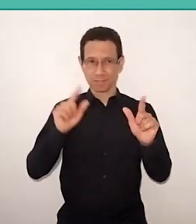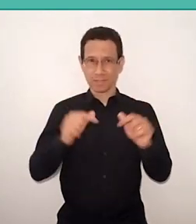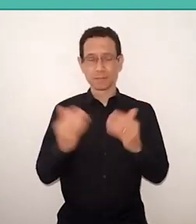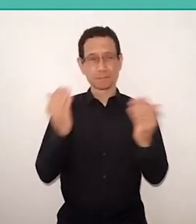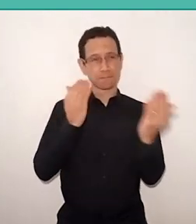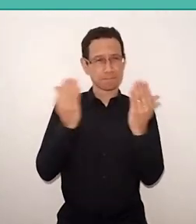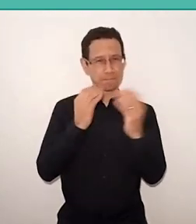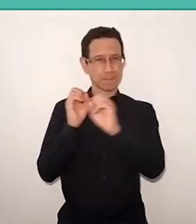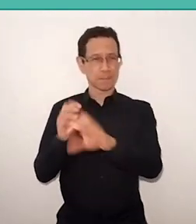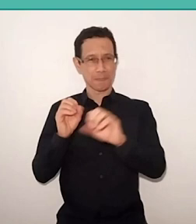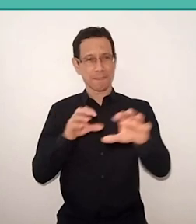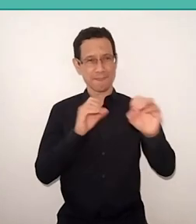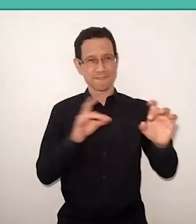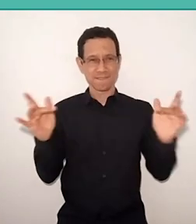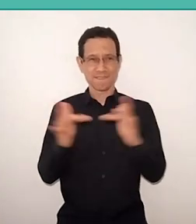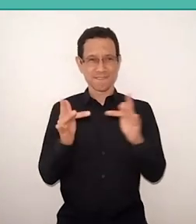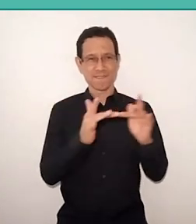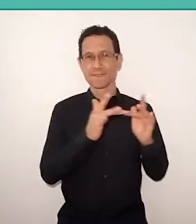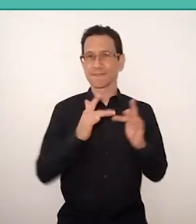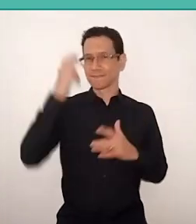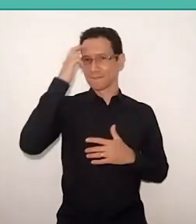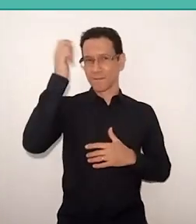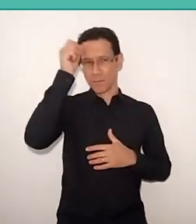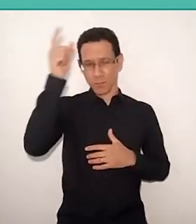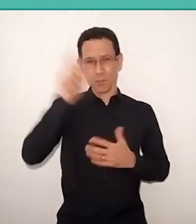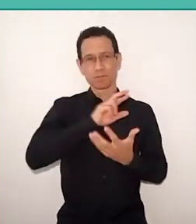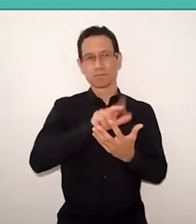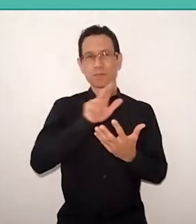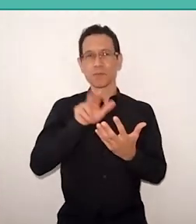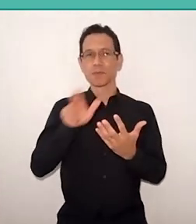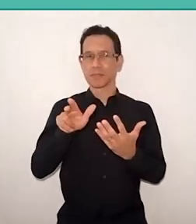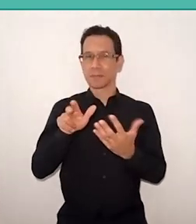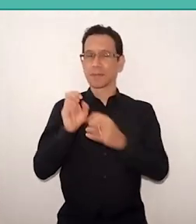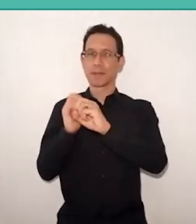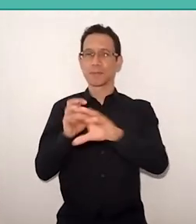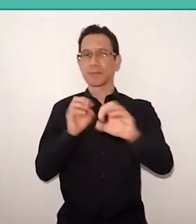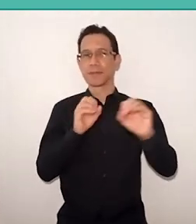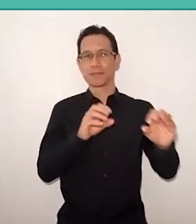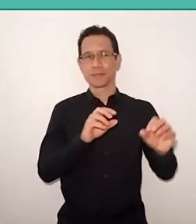and connections between cultures, multiculturalism and education in different contexts.